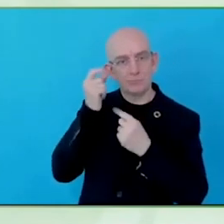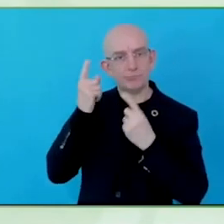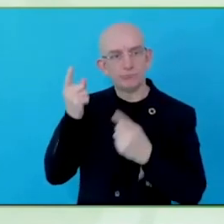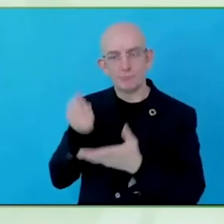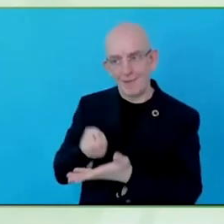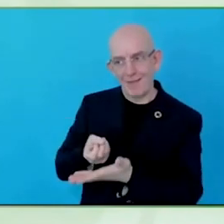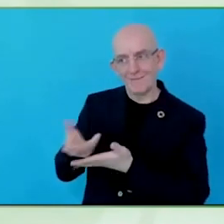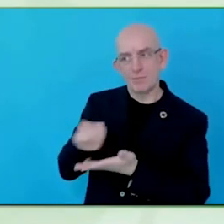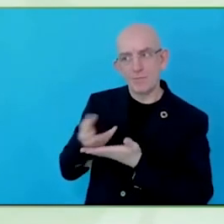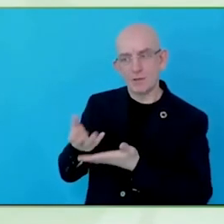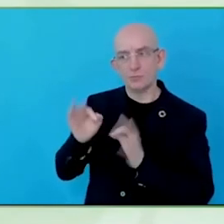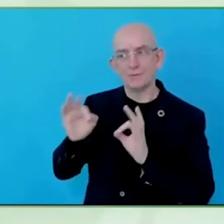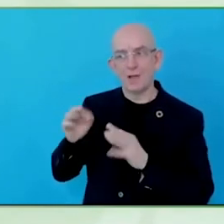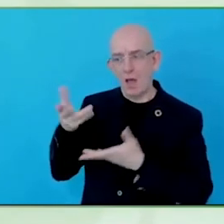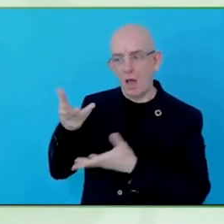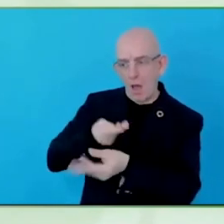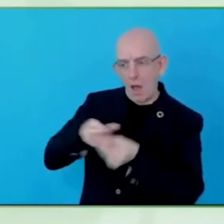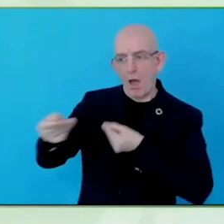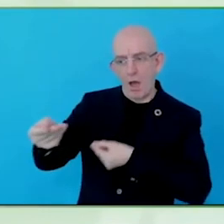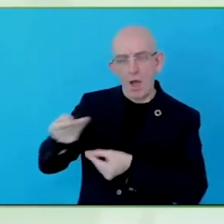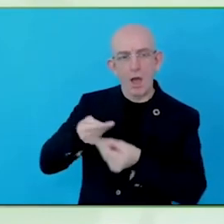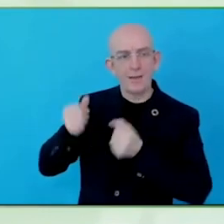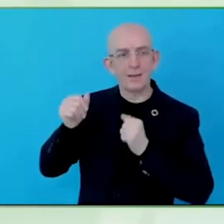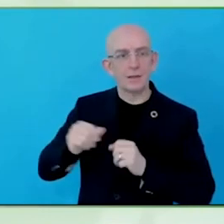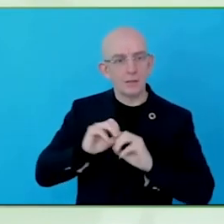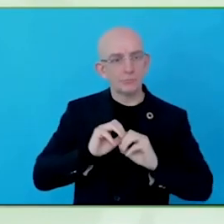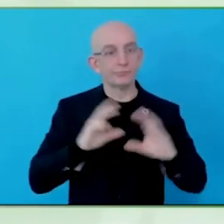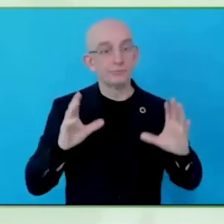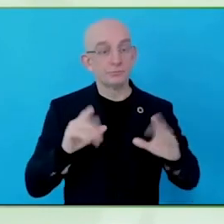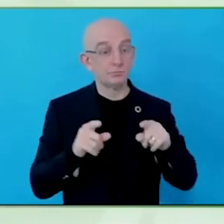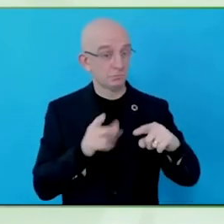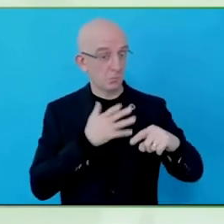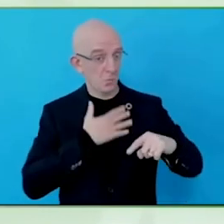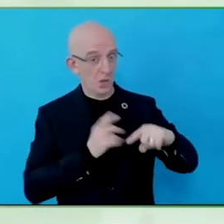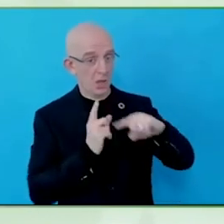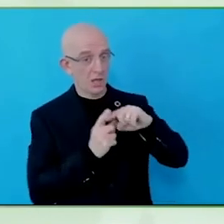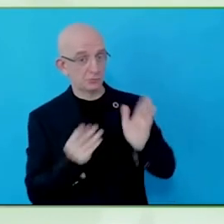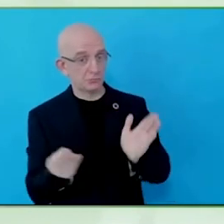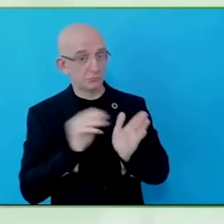sure we are including individuals with different perspectives and